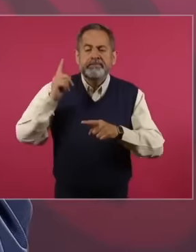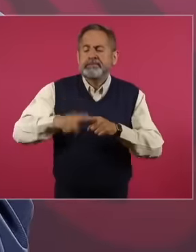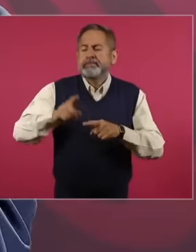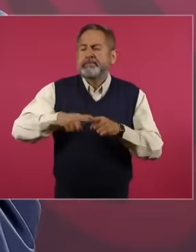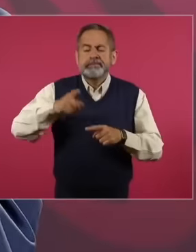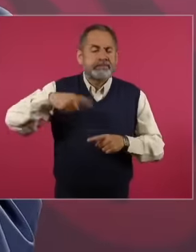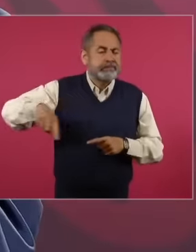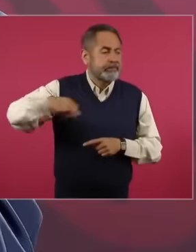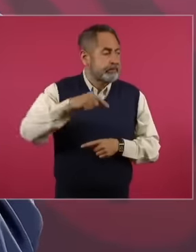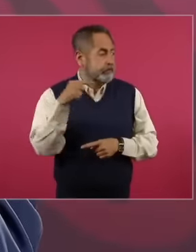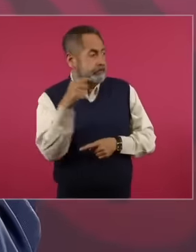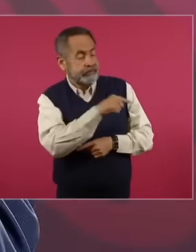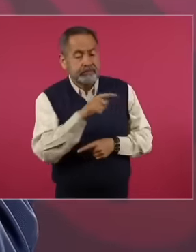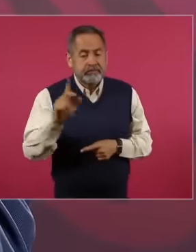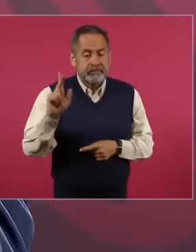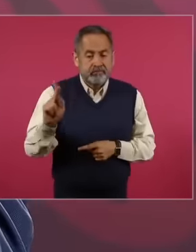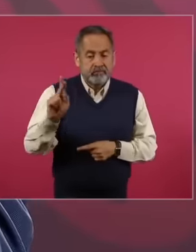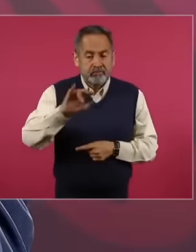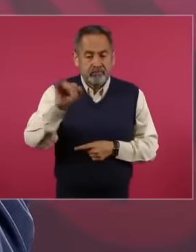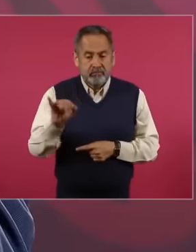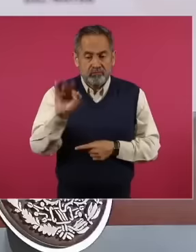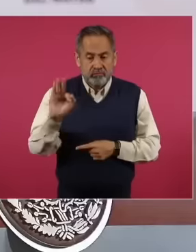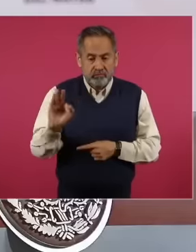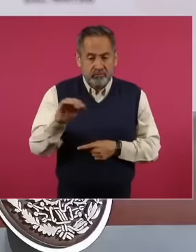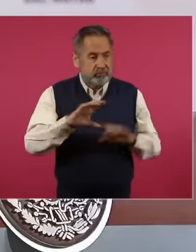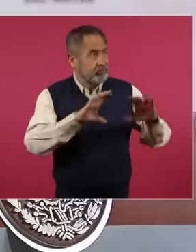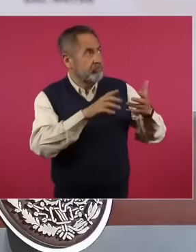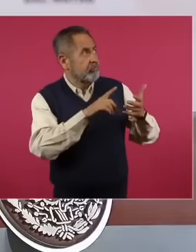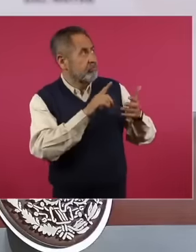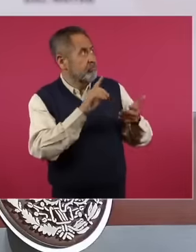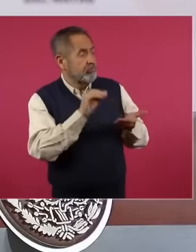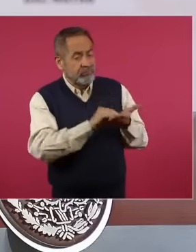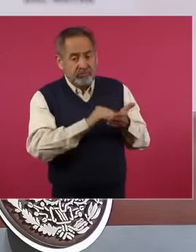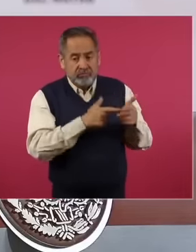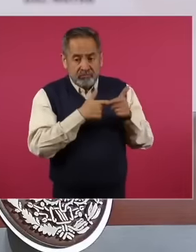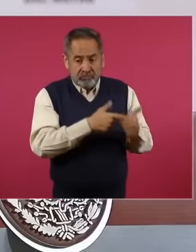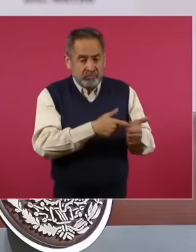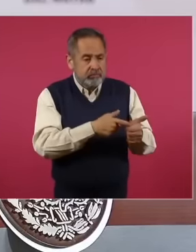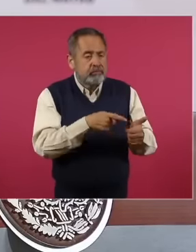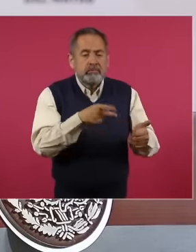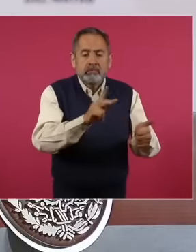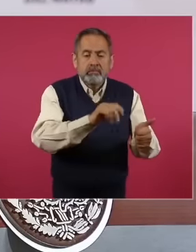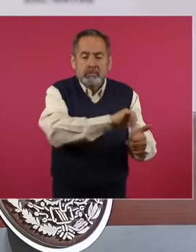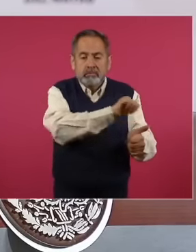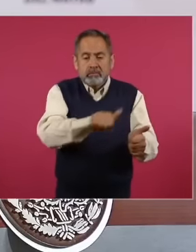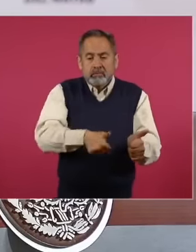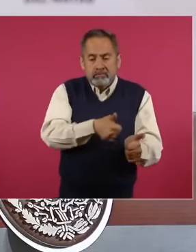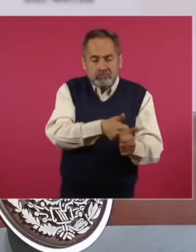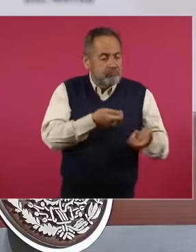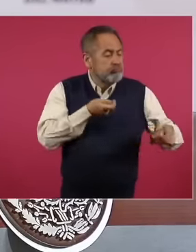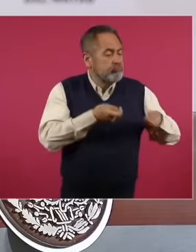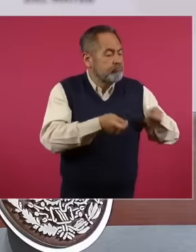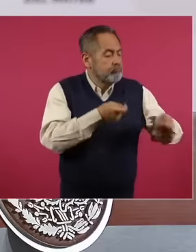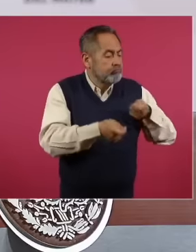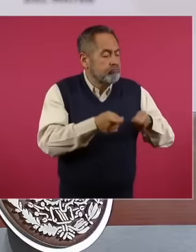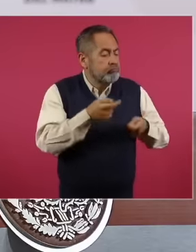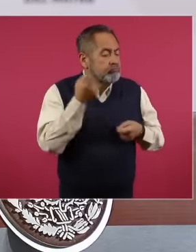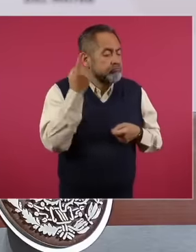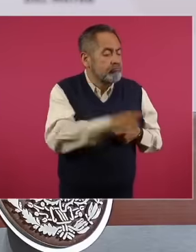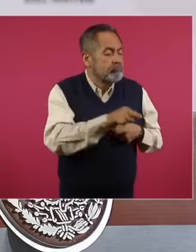judiciary subject to